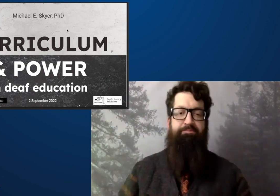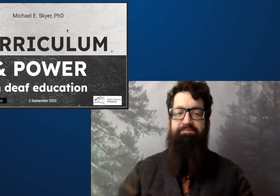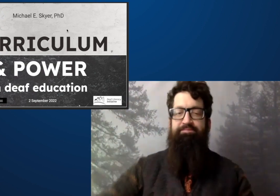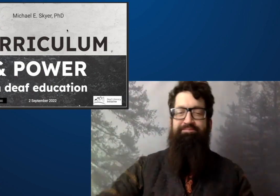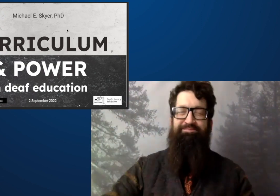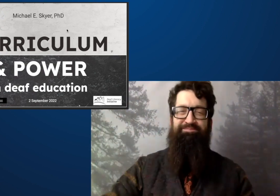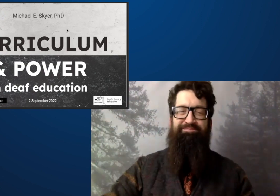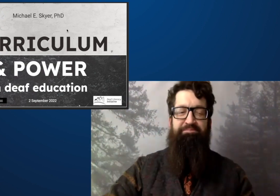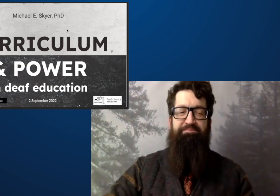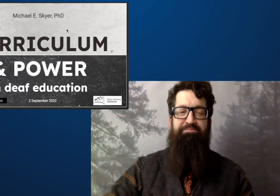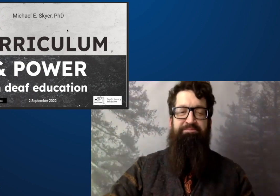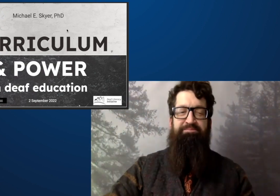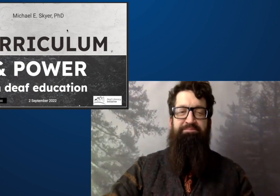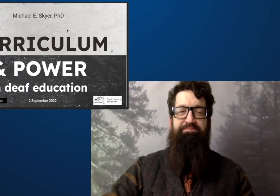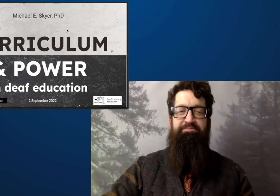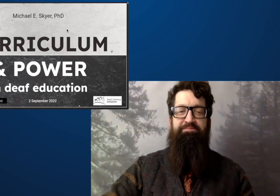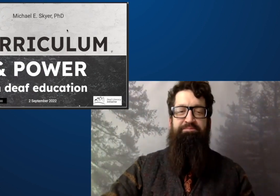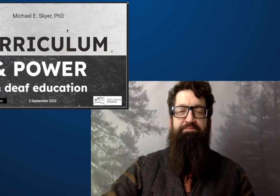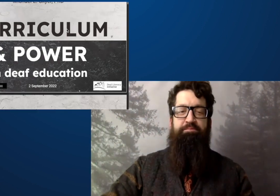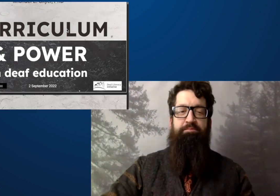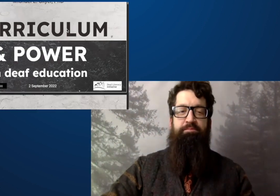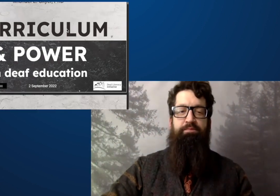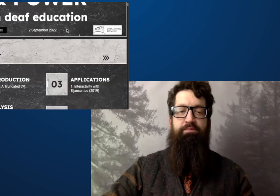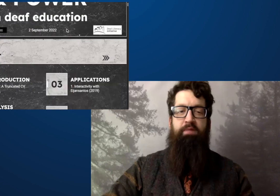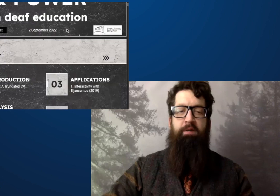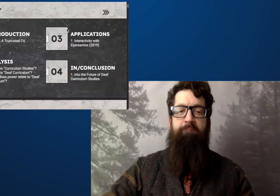And then I think I'll just go ahead with my presentation.